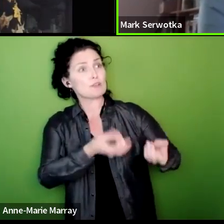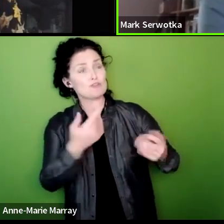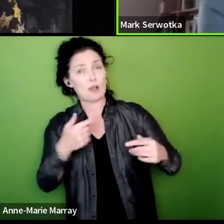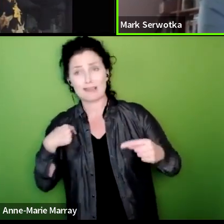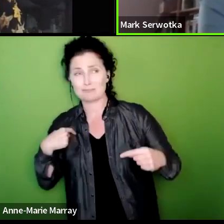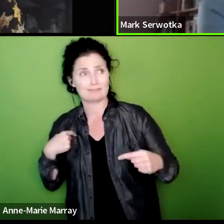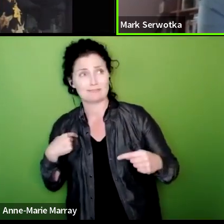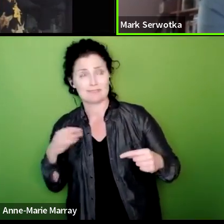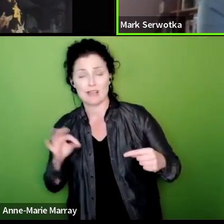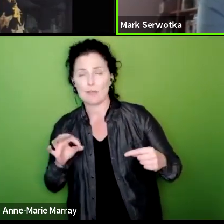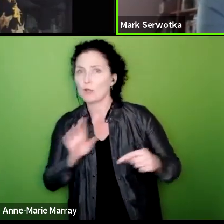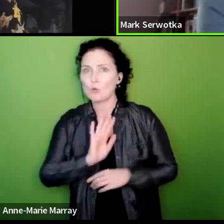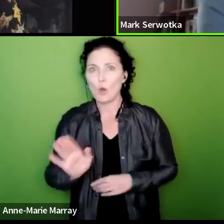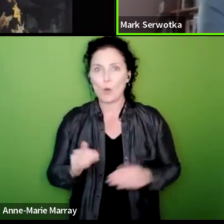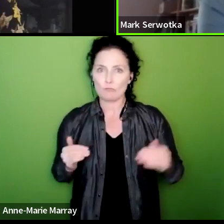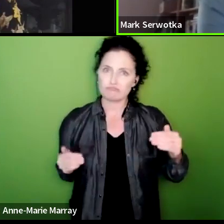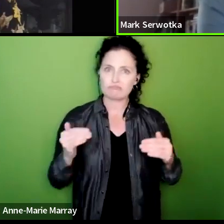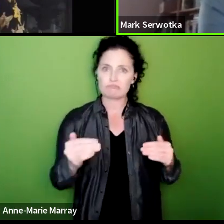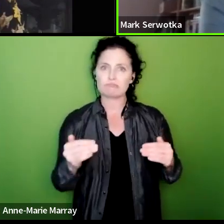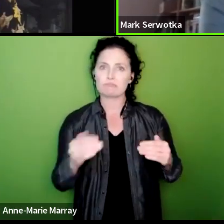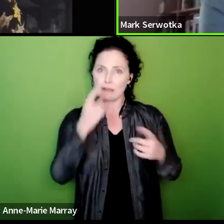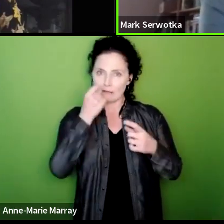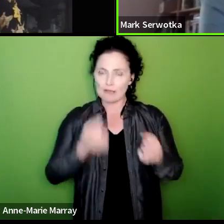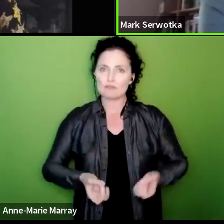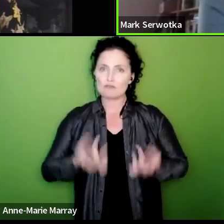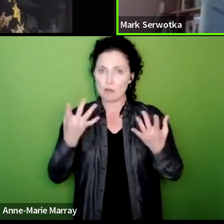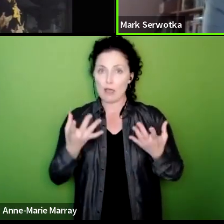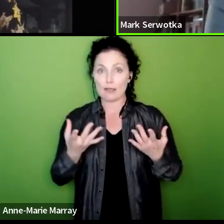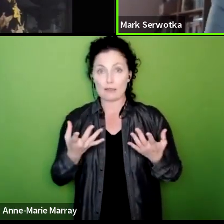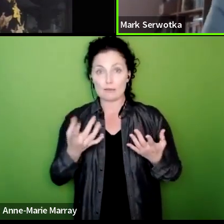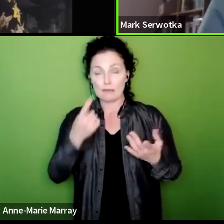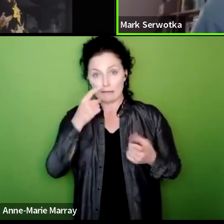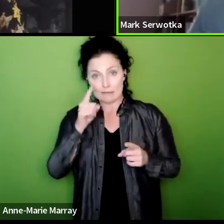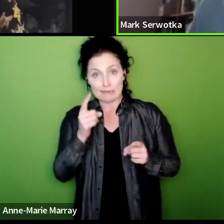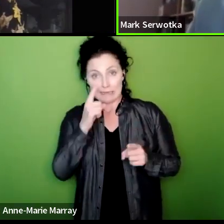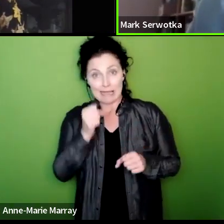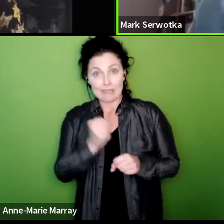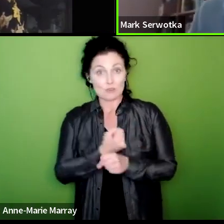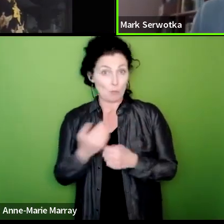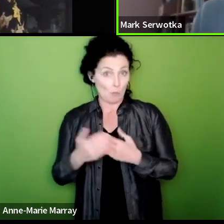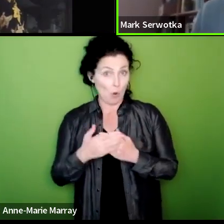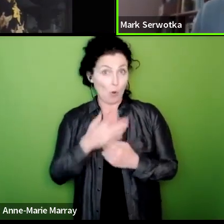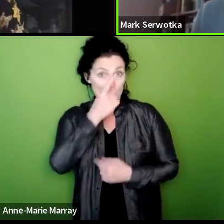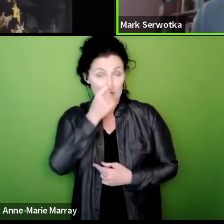that we can do as much if not more than other unions itself so let's be proud of what we've